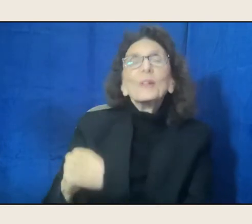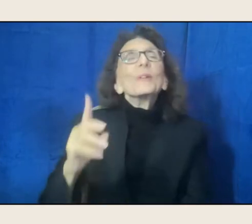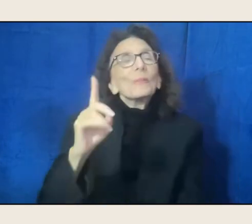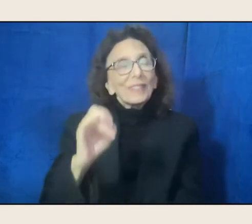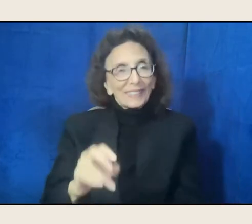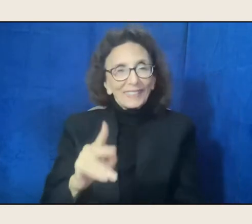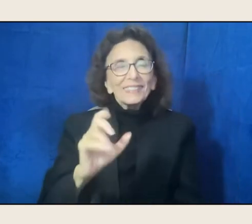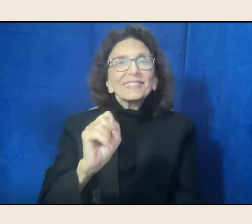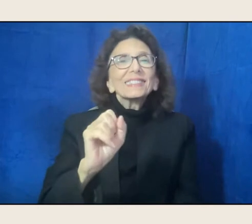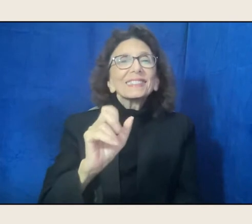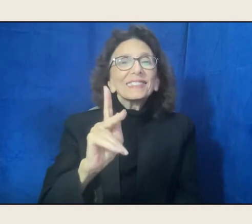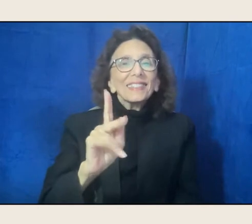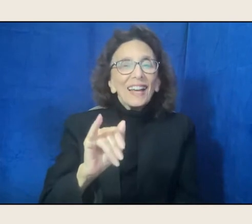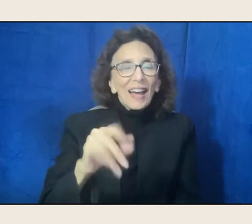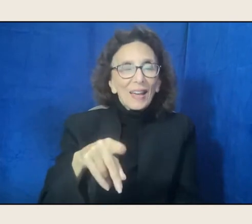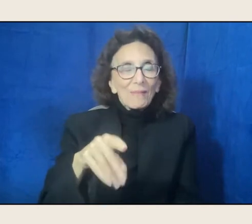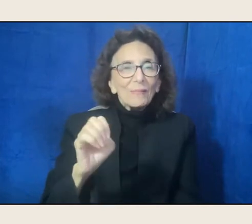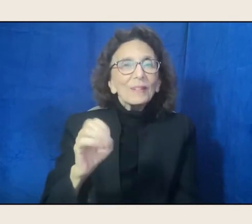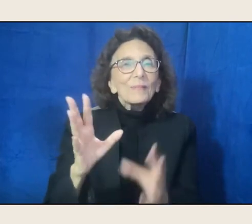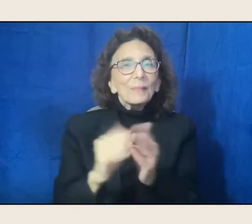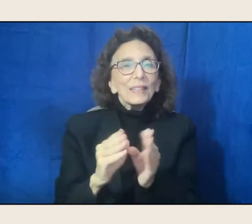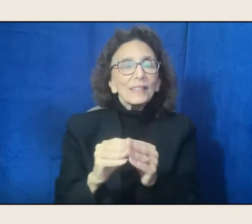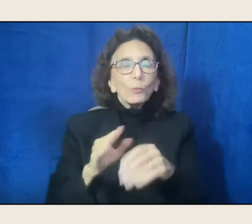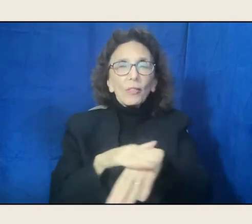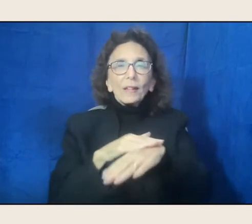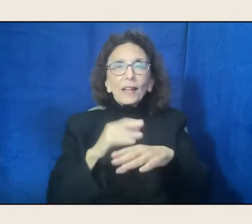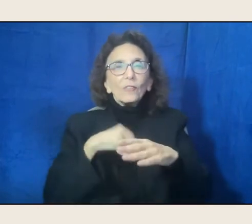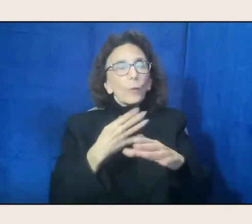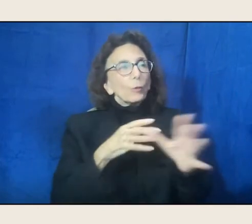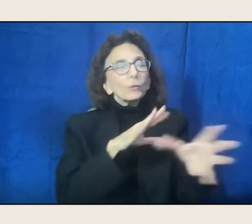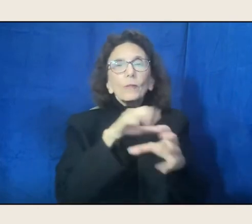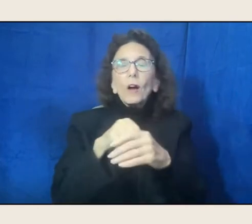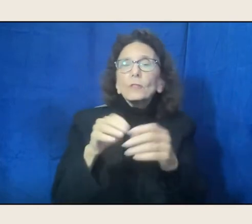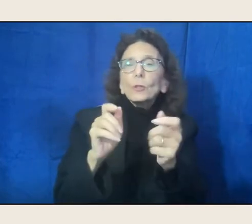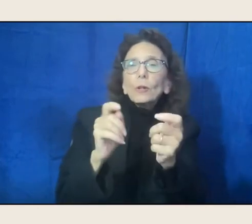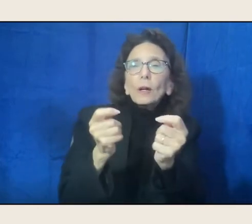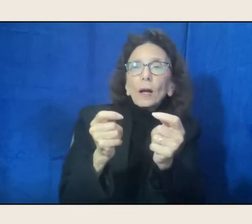say with editing, the northeast Midwest.